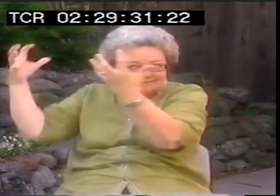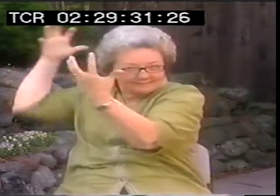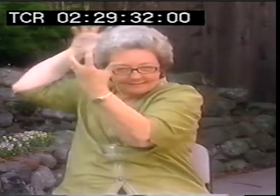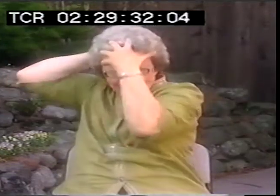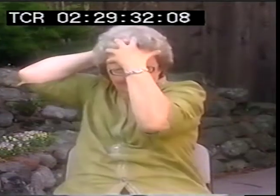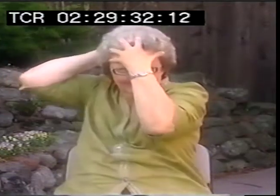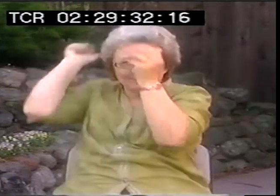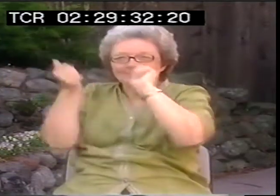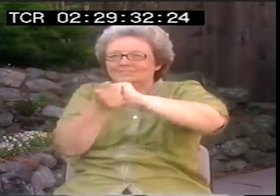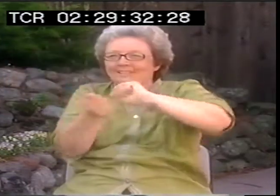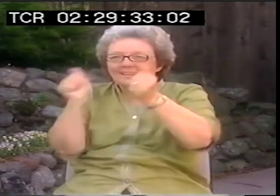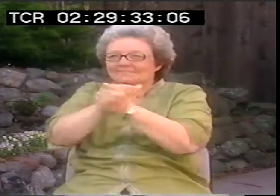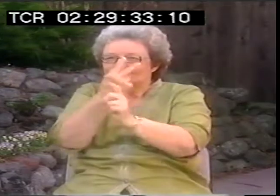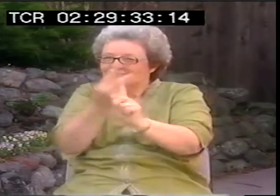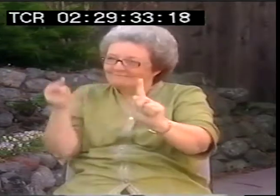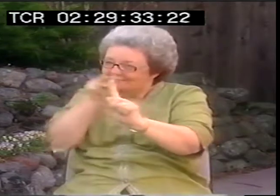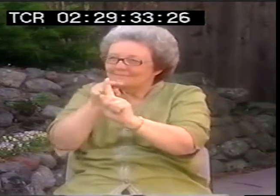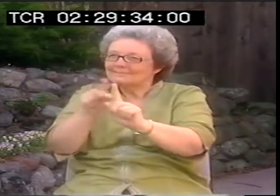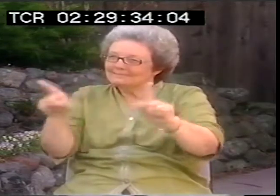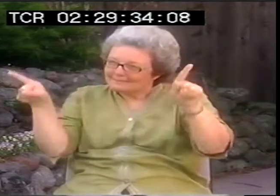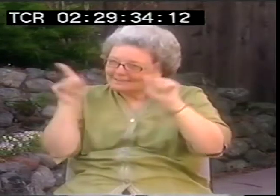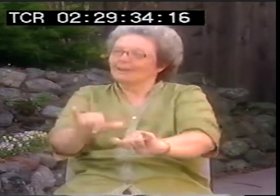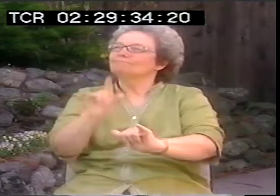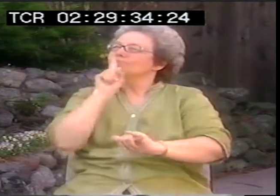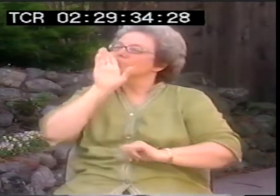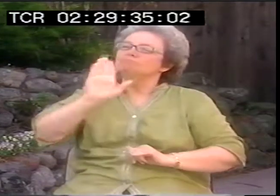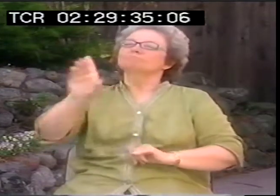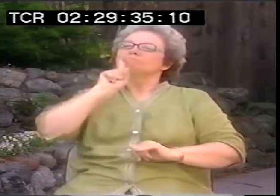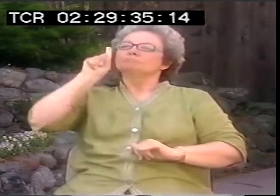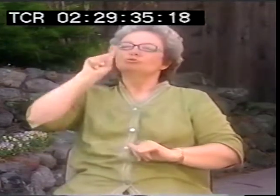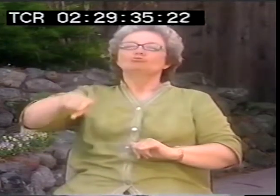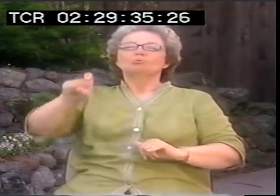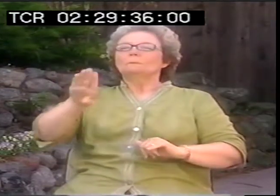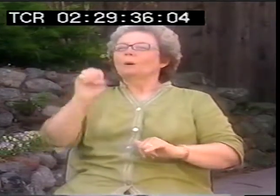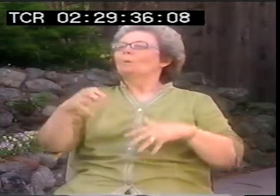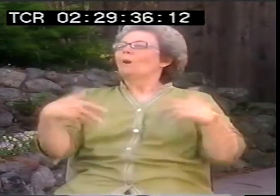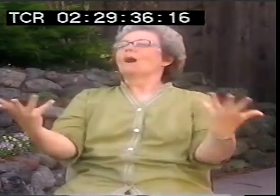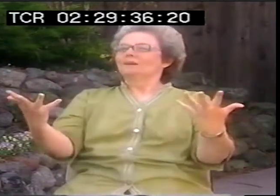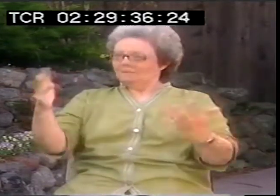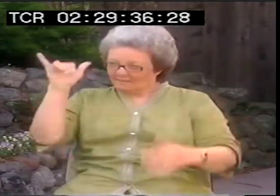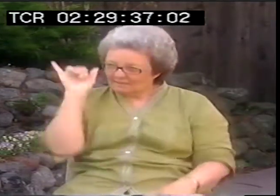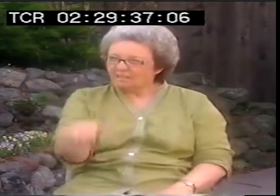And that's the same as your mind. You have to change it. You have to change your whole paradigm of how you see things.